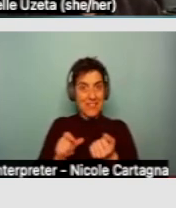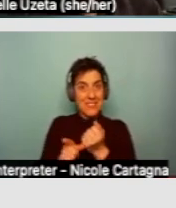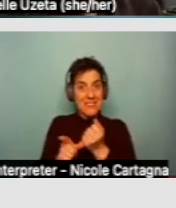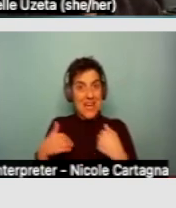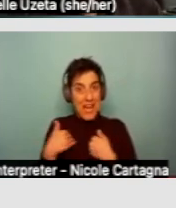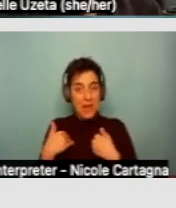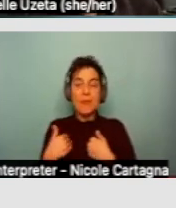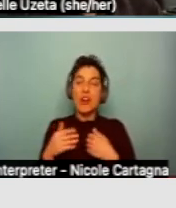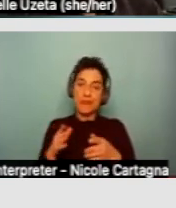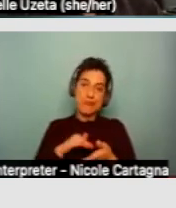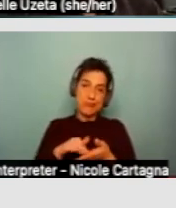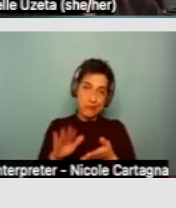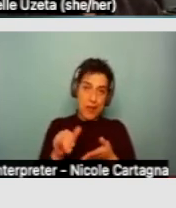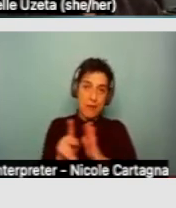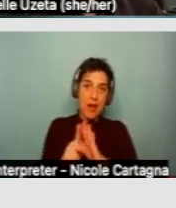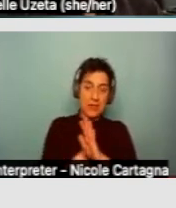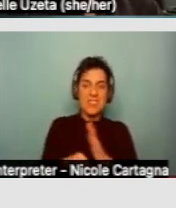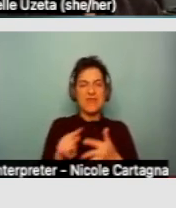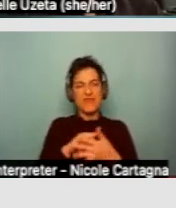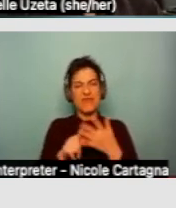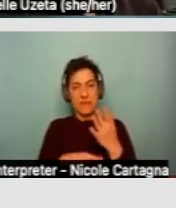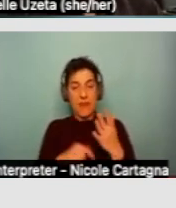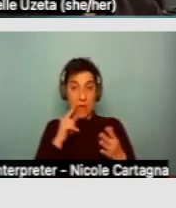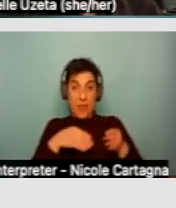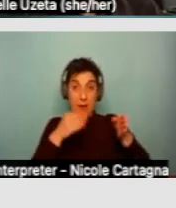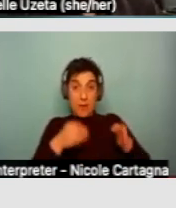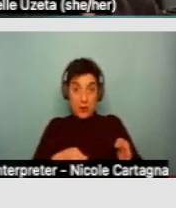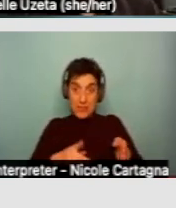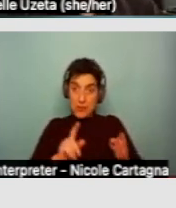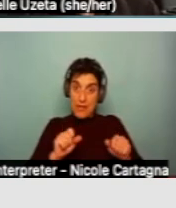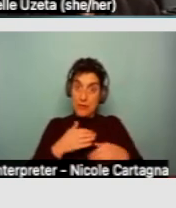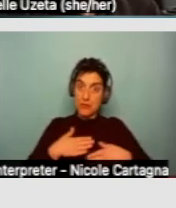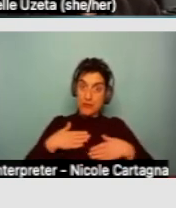necessary for the person to use and enjoy their housing.